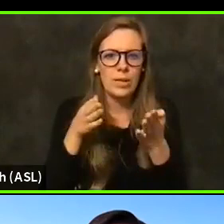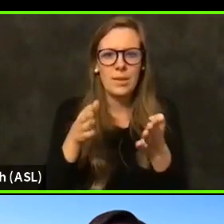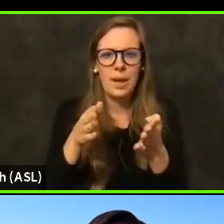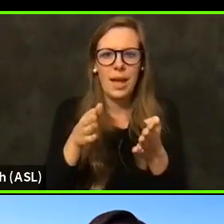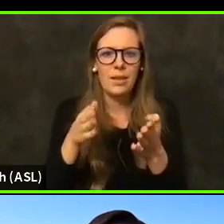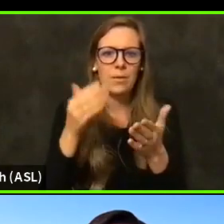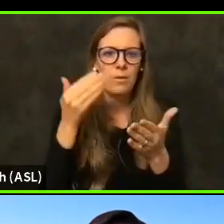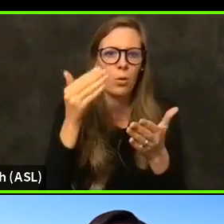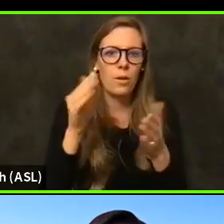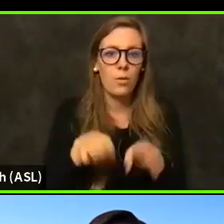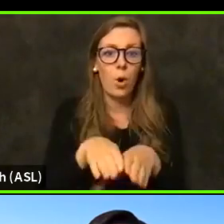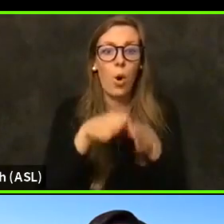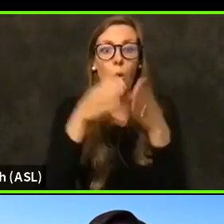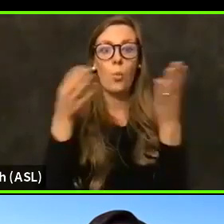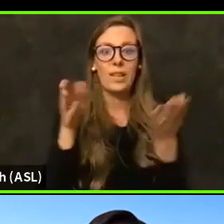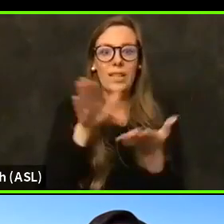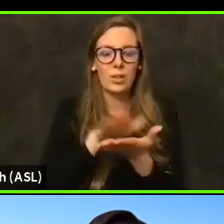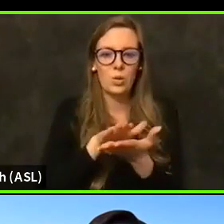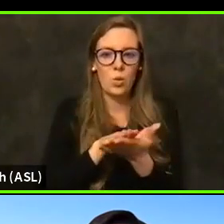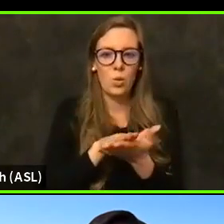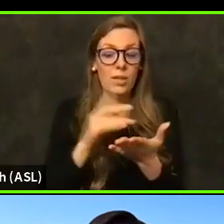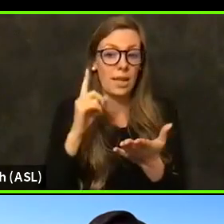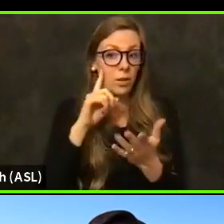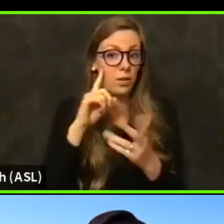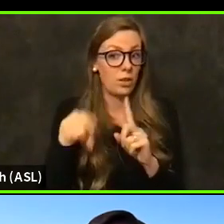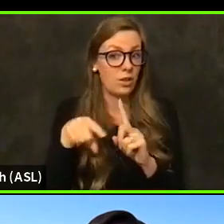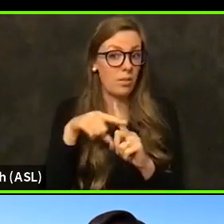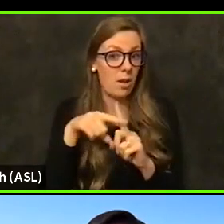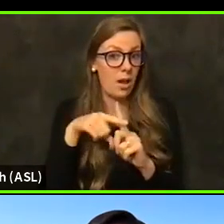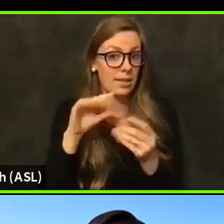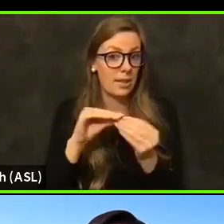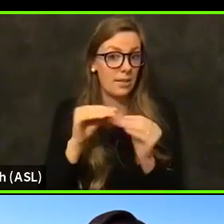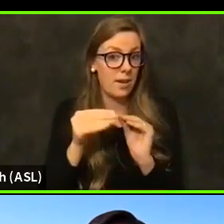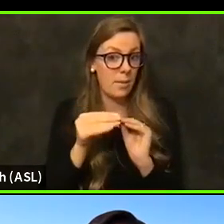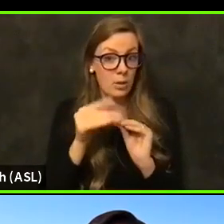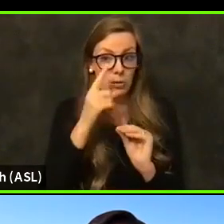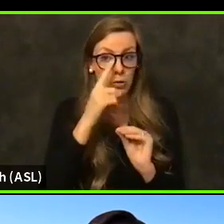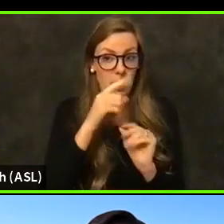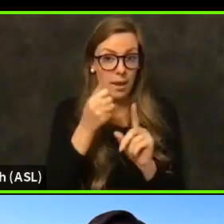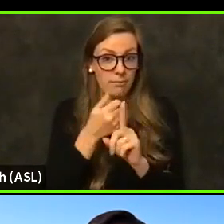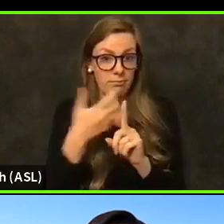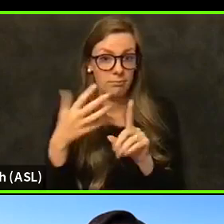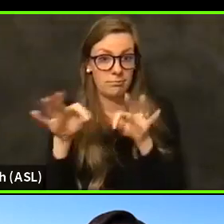And I understand that there is some positive data trending in that direction. Maybe you could explain that a little bit to the community.